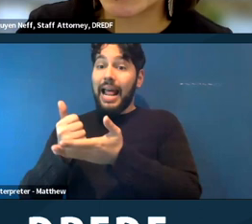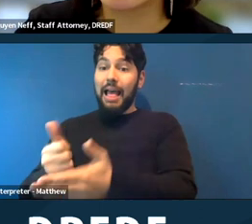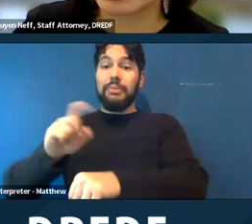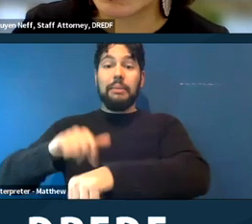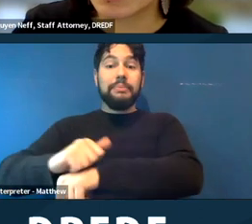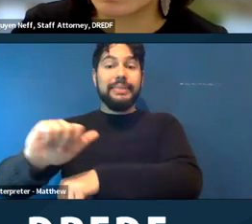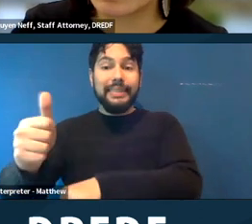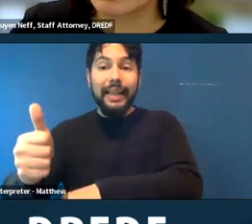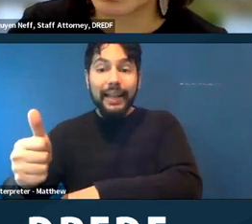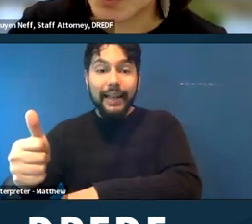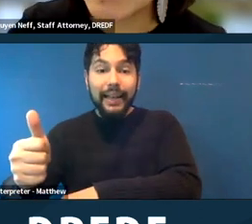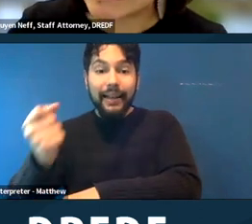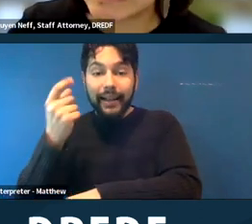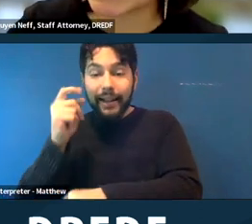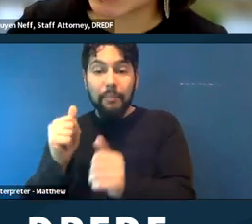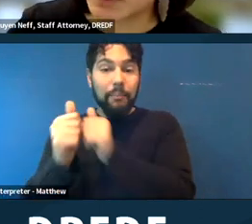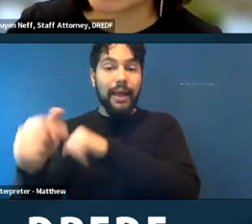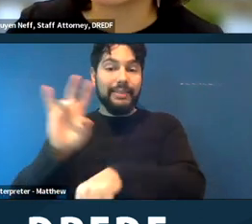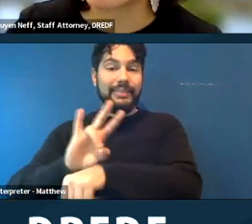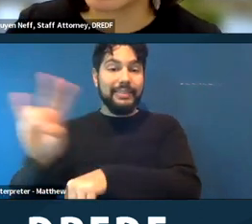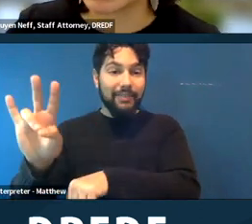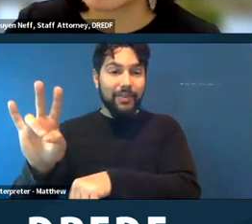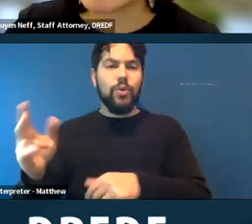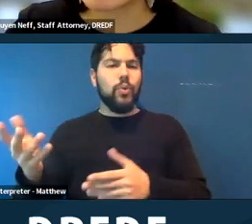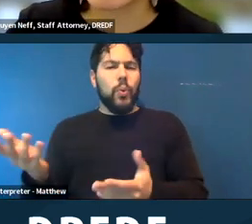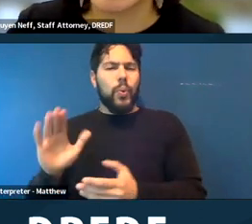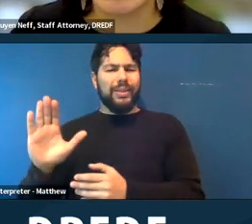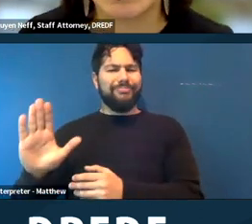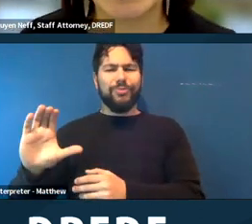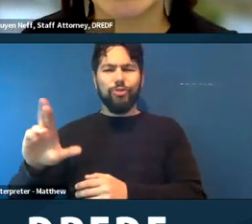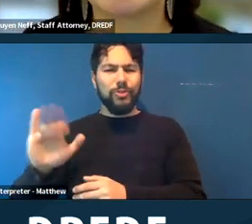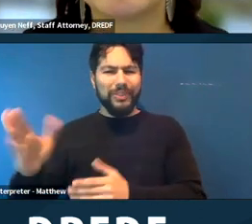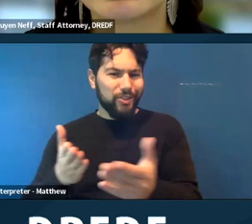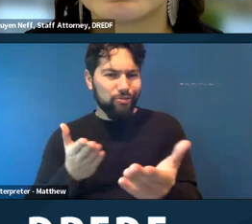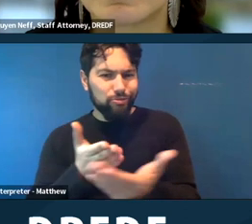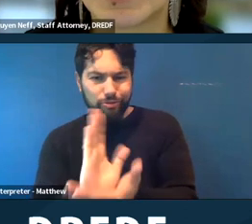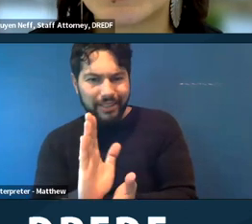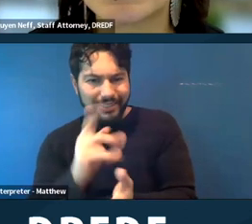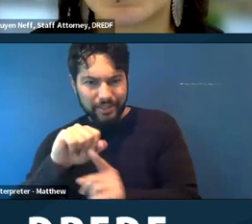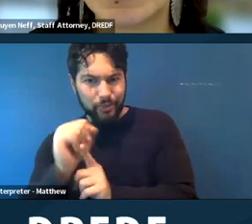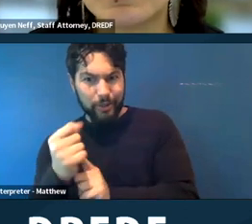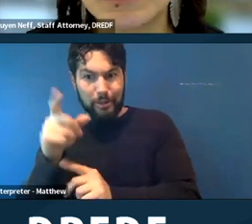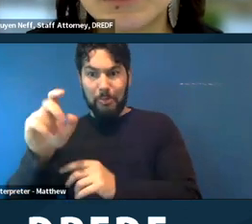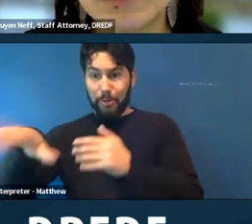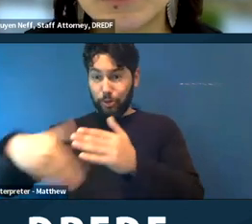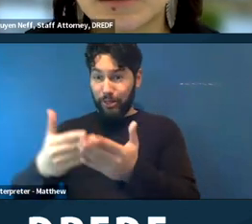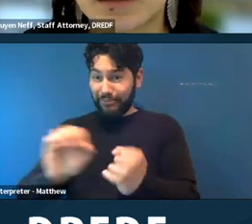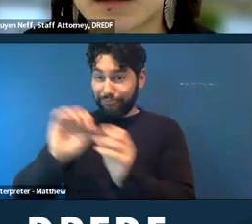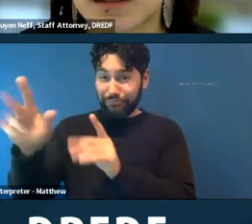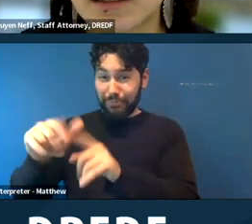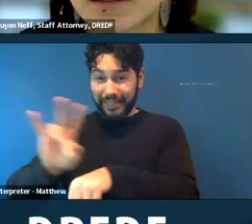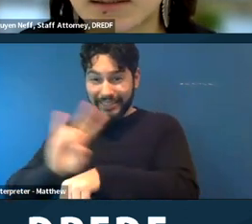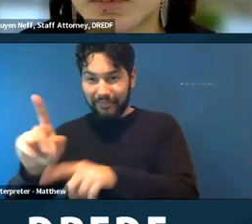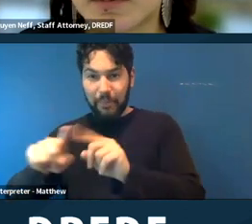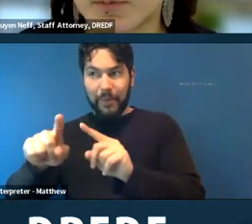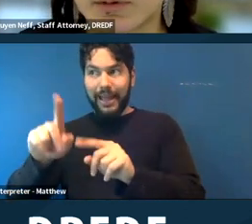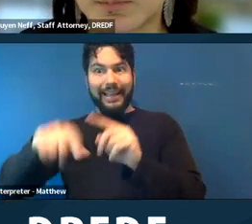would you proceed in helping or supporting Chris? I guess we hadn't really discussed this before,